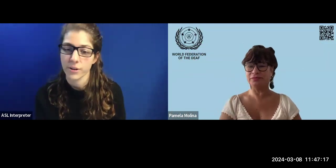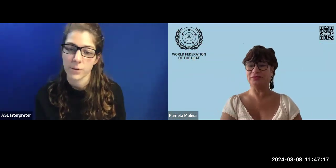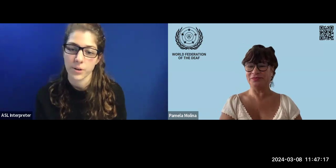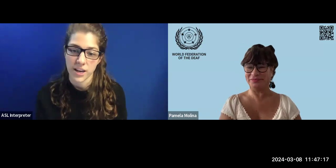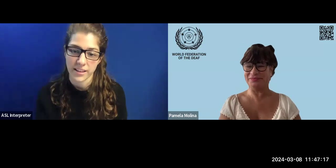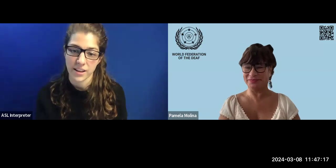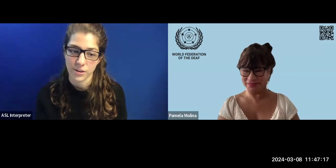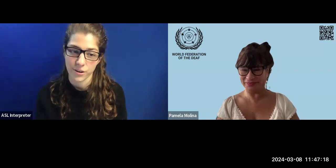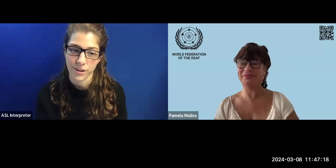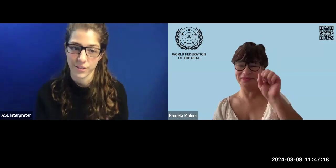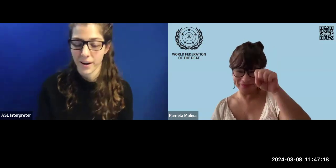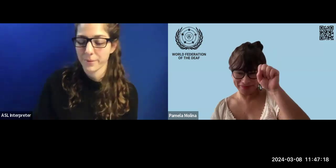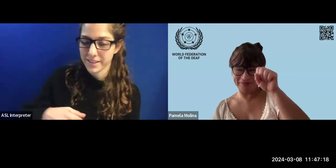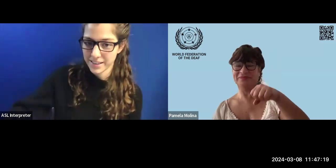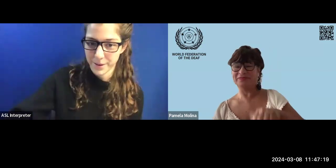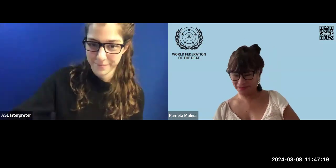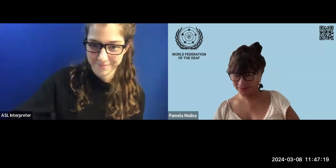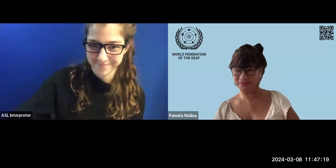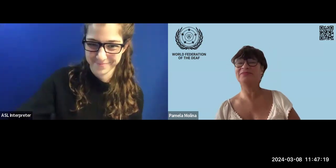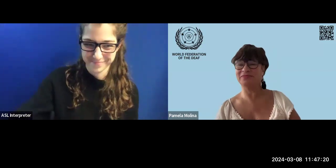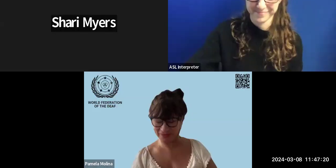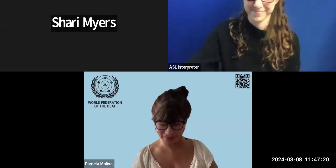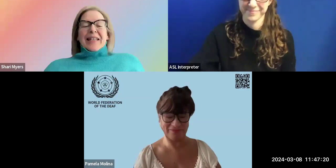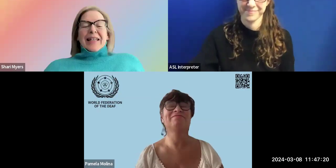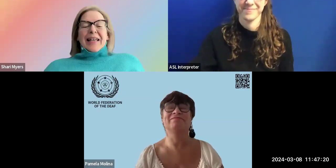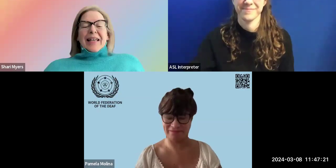So I really appreciate and thank you for listening to me.